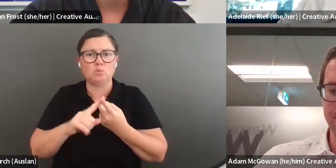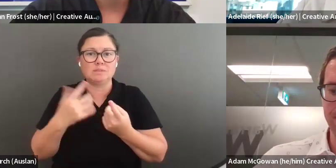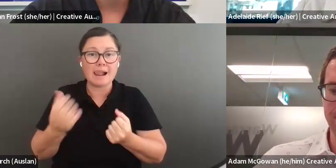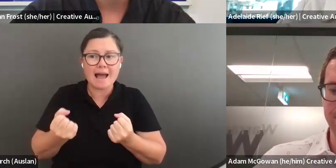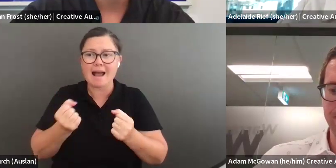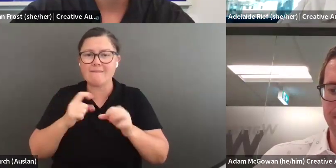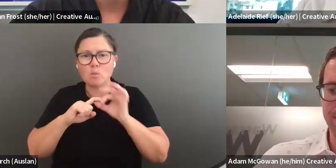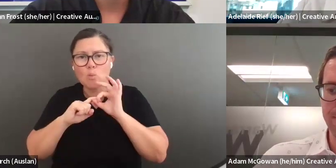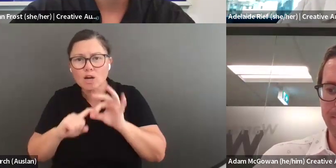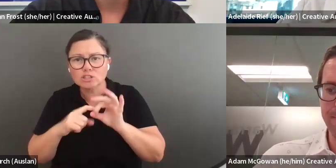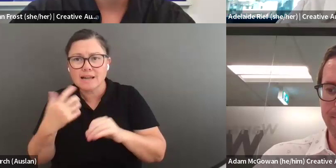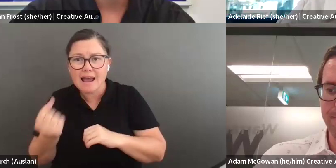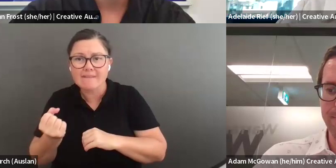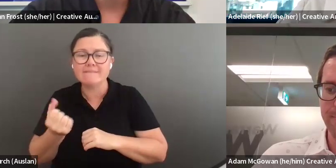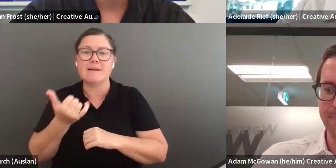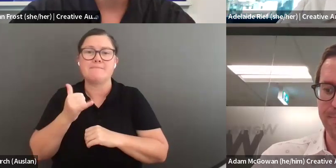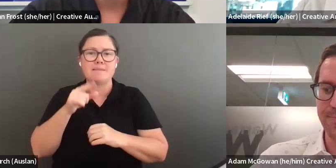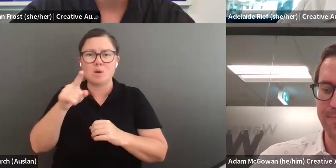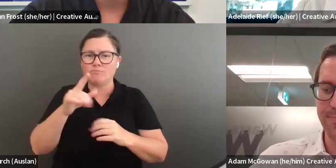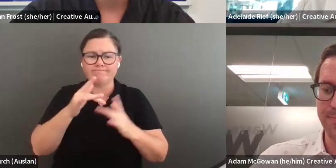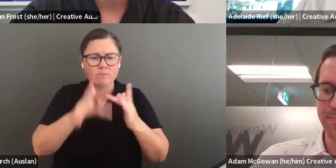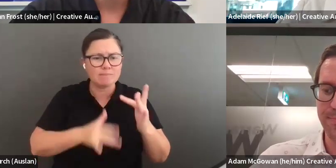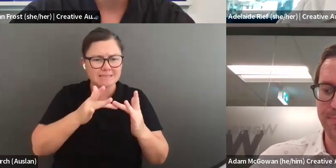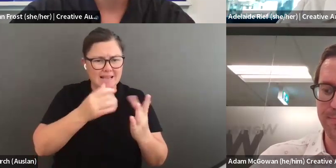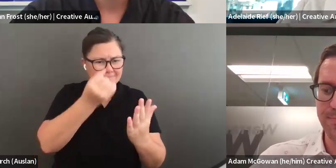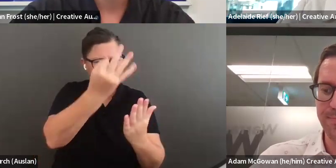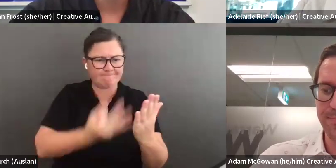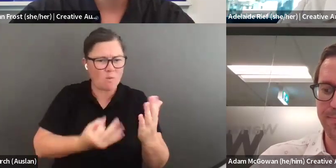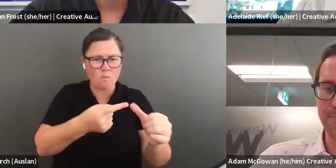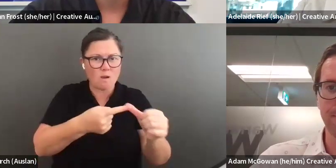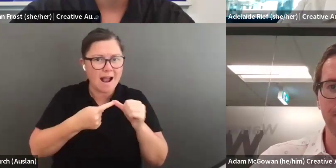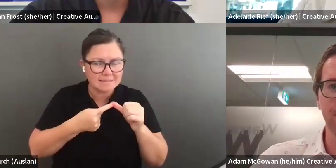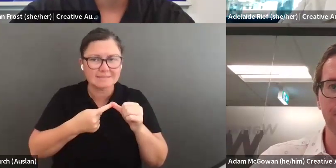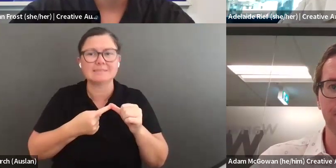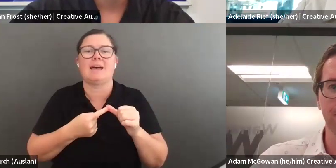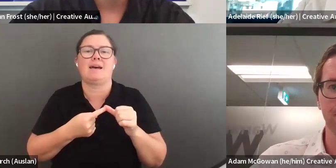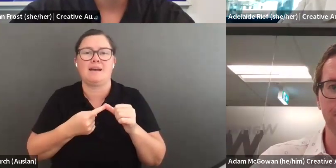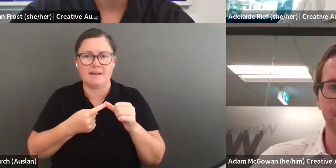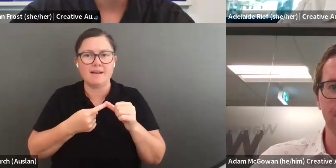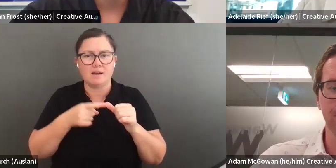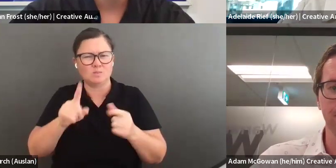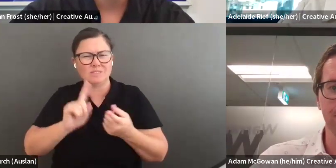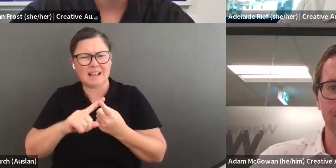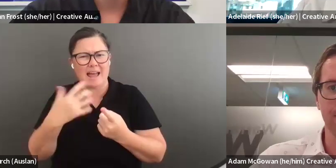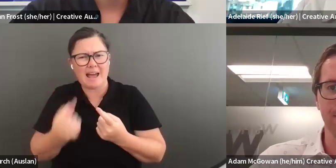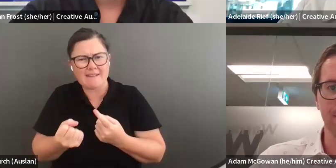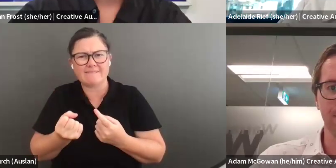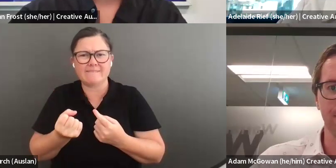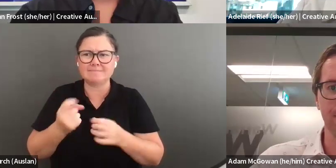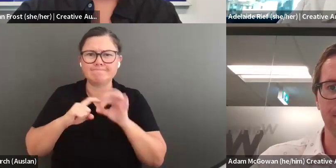We know many of you will have questions, and some of those questions might not have been answered by the information on the